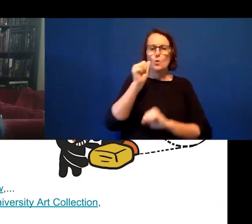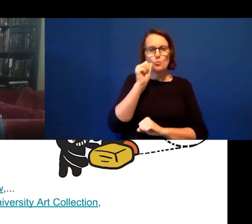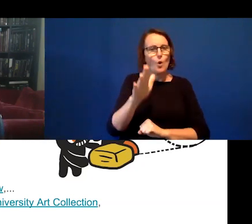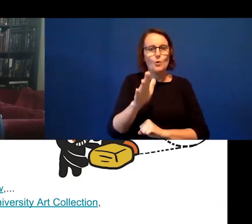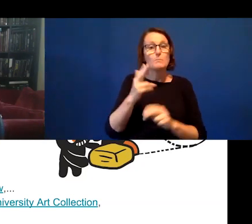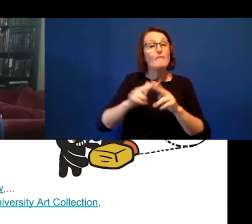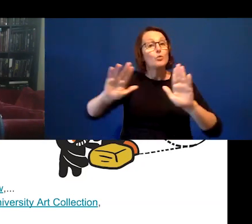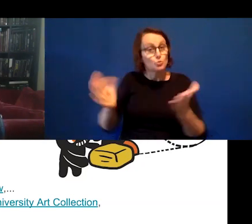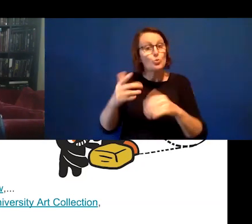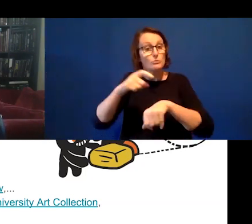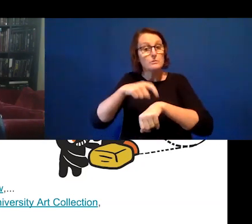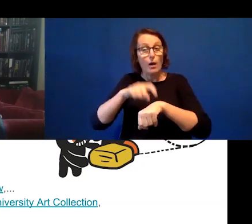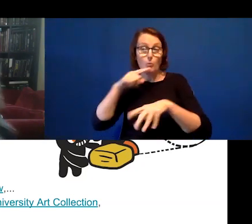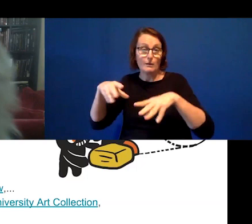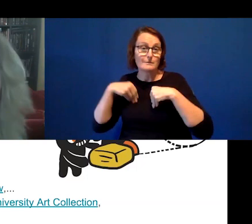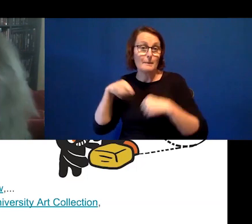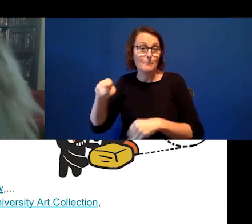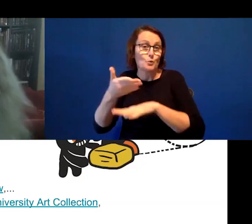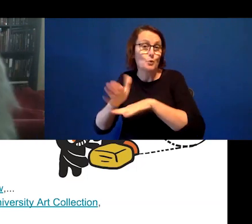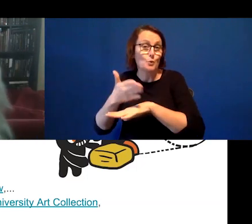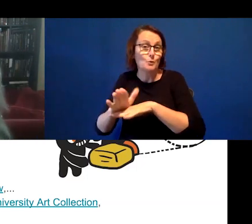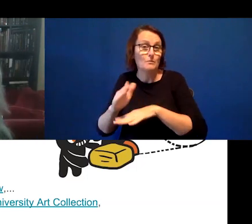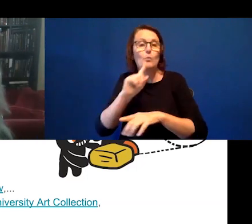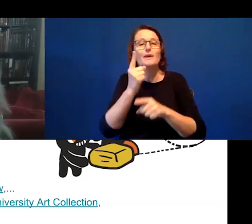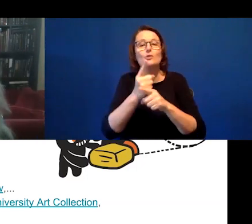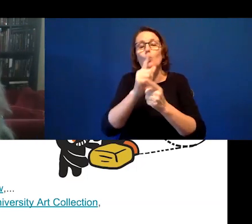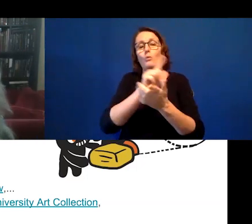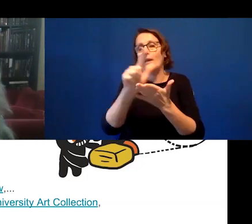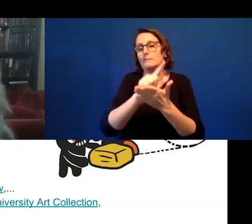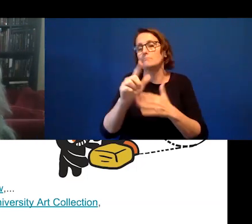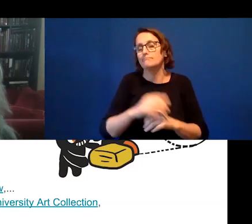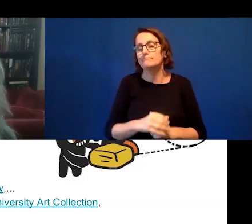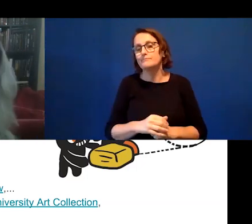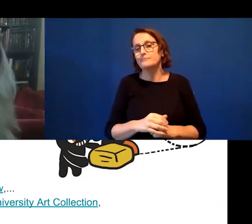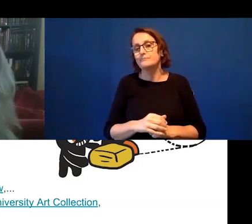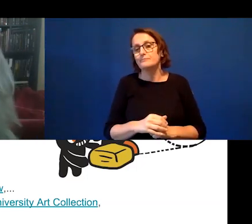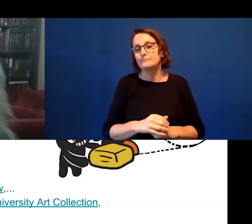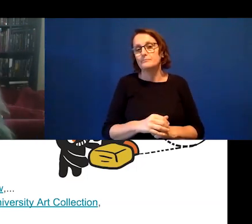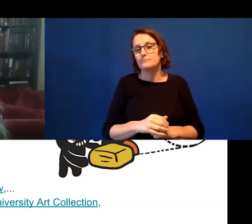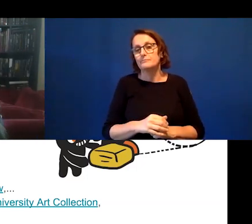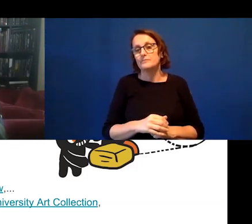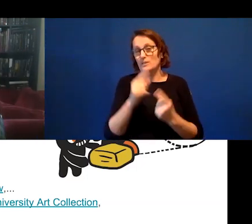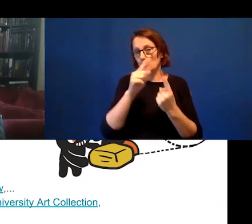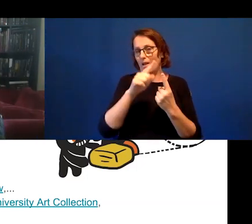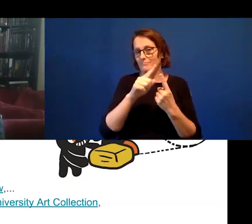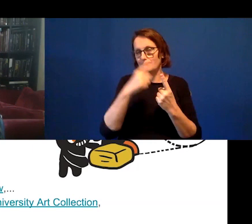to stay. We can talk about that later, if you want. That is one point I've noticed.